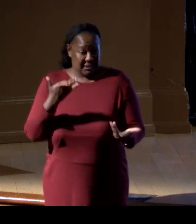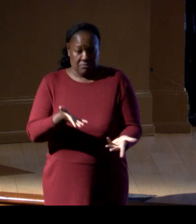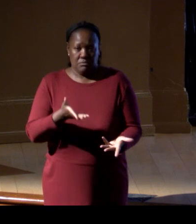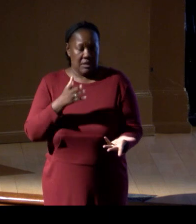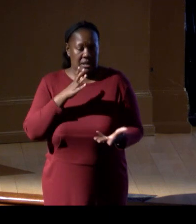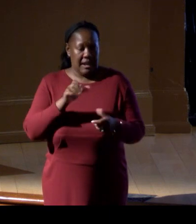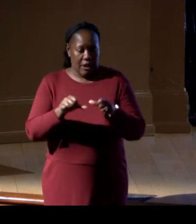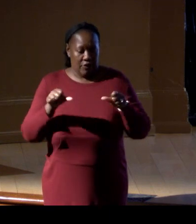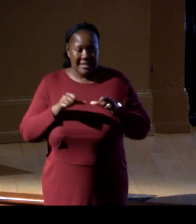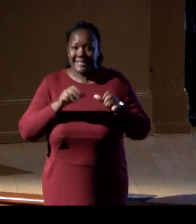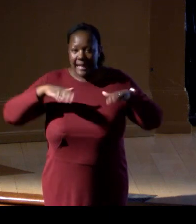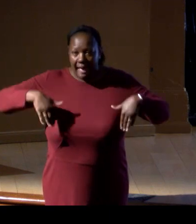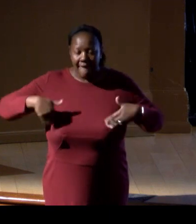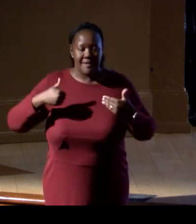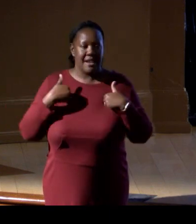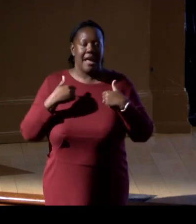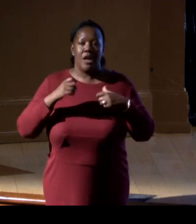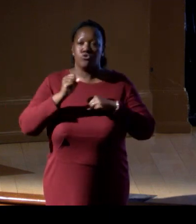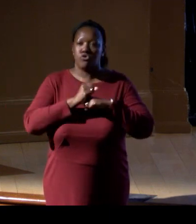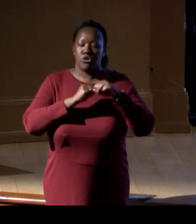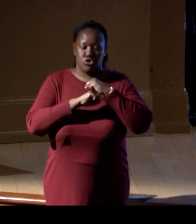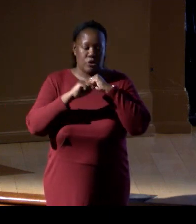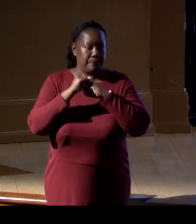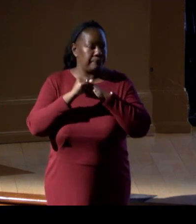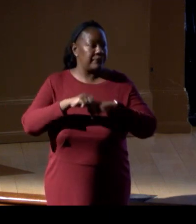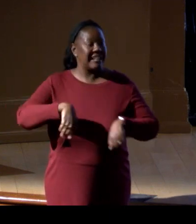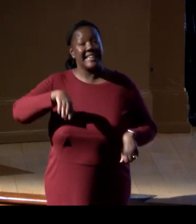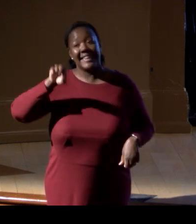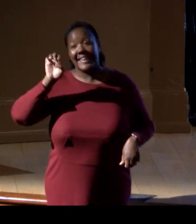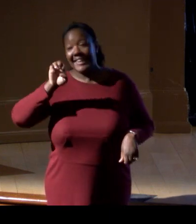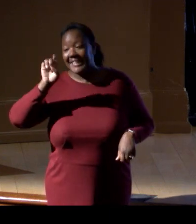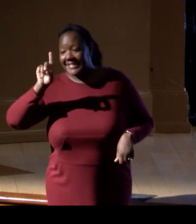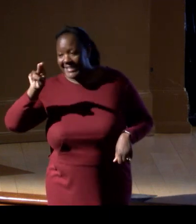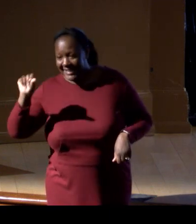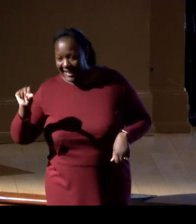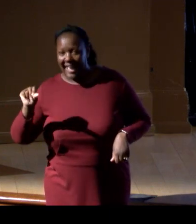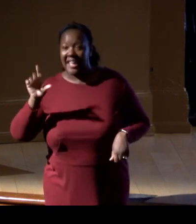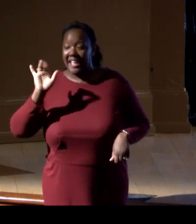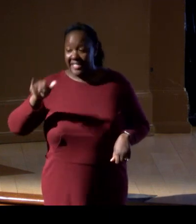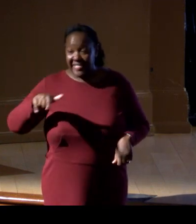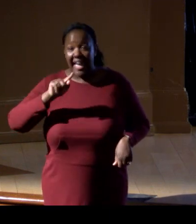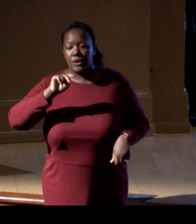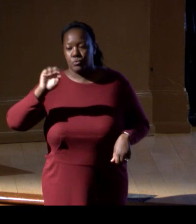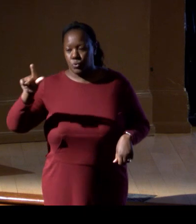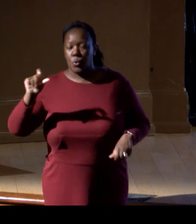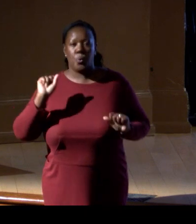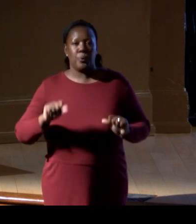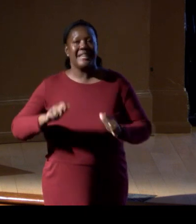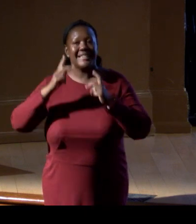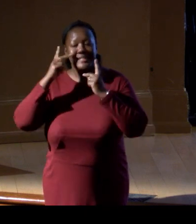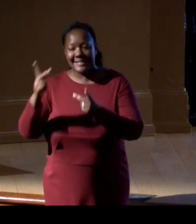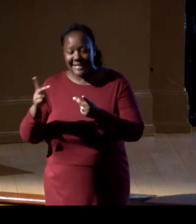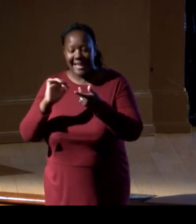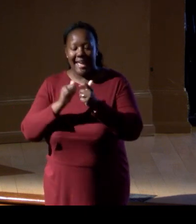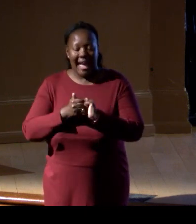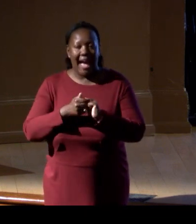Now we can use a tool like DNA, eDNA, excuse me, to see how the ecosystem is responding to that,